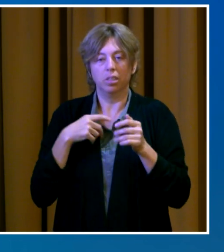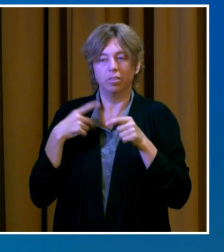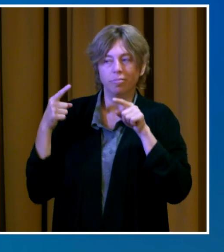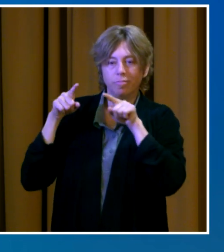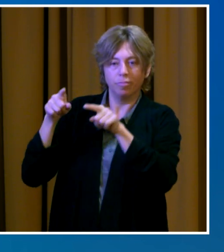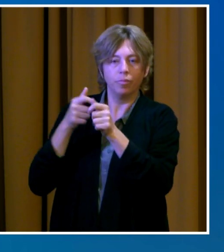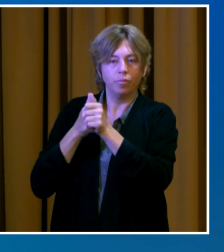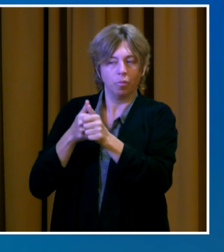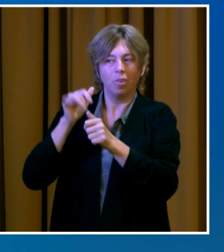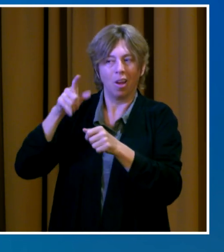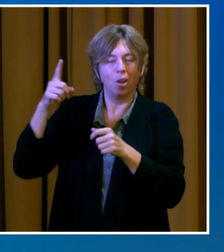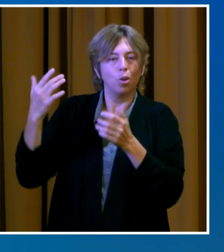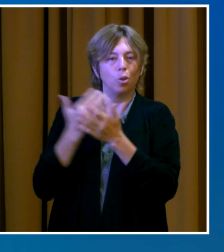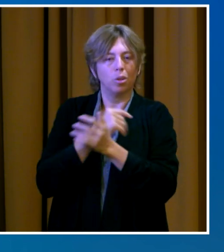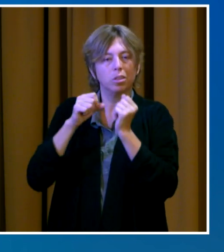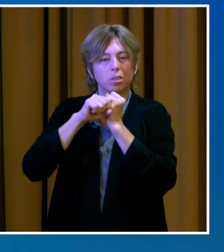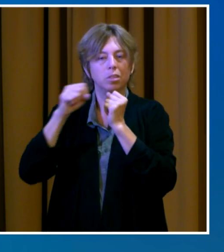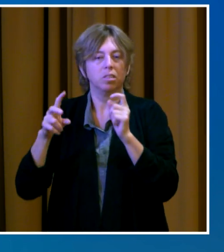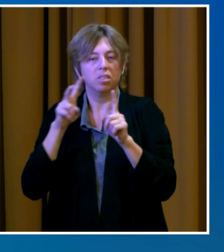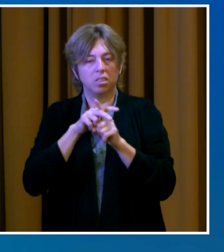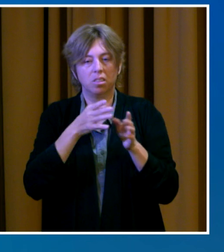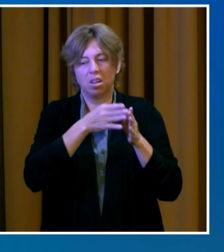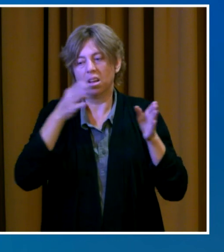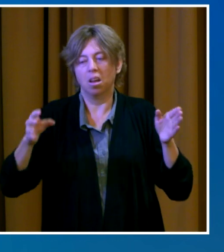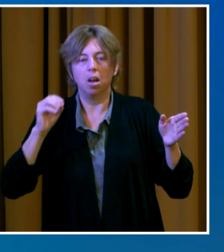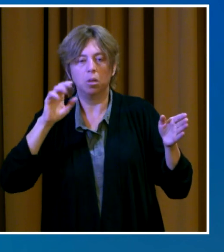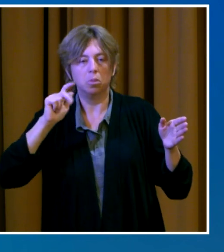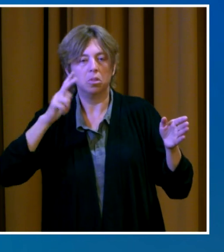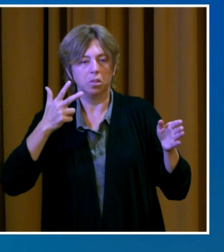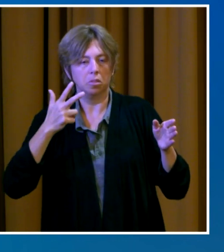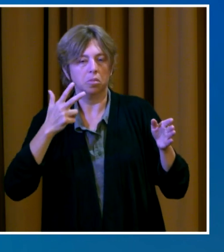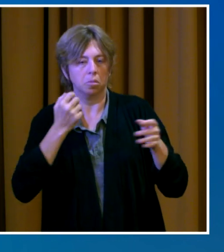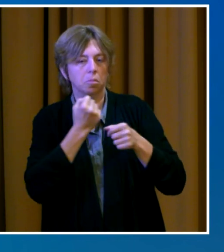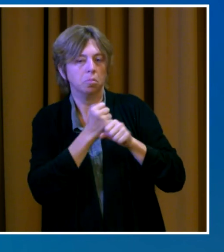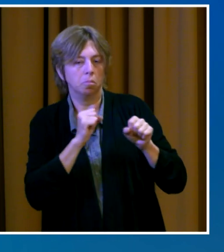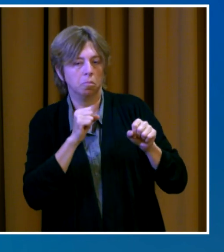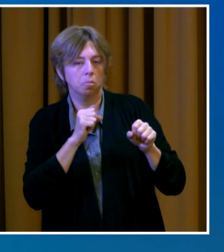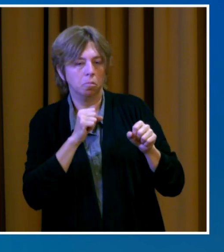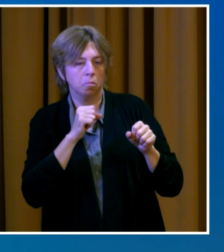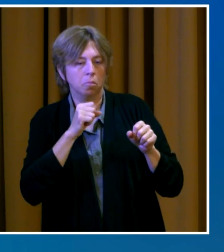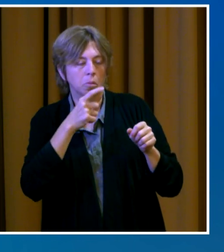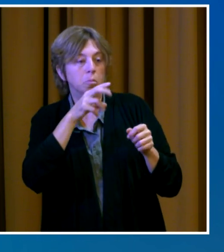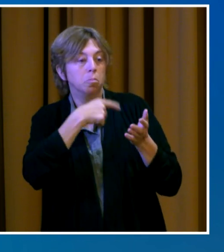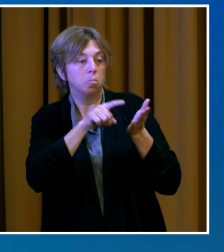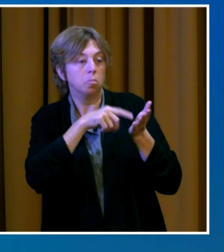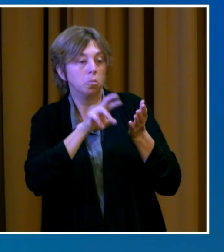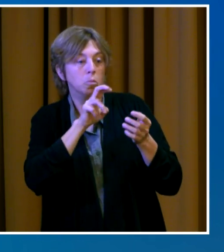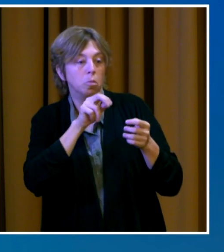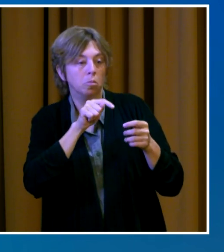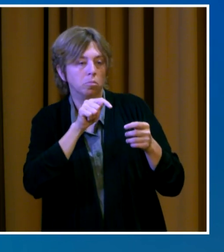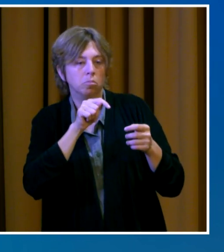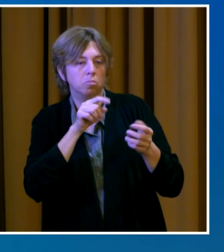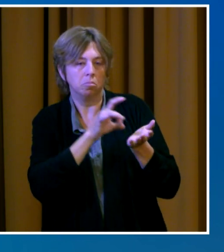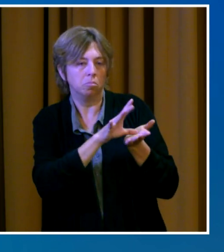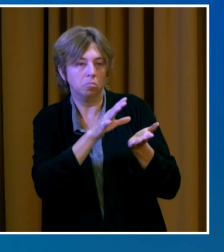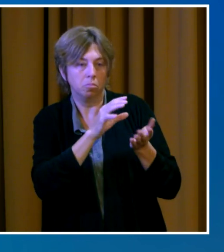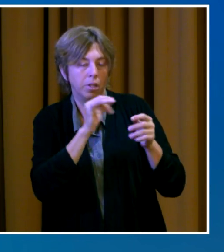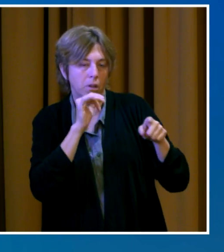Washington's existing Housing Stability Bridge, which is set to end on September 30th.